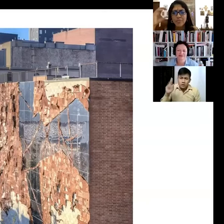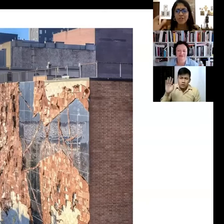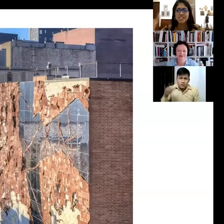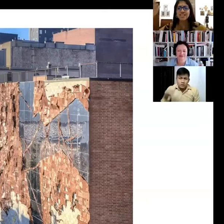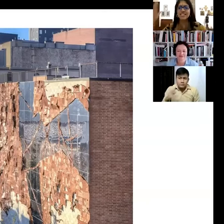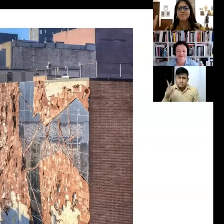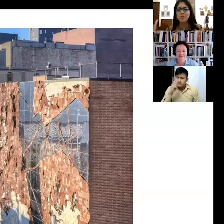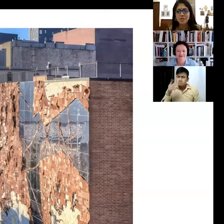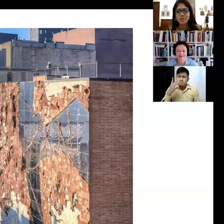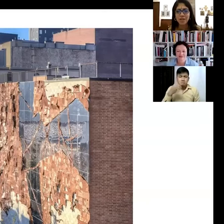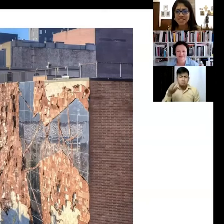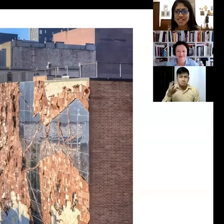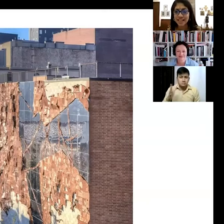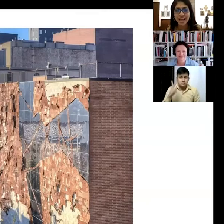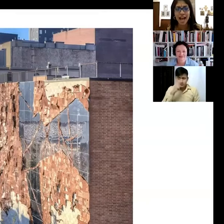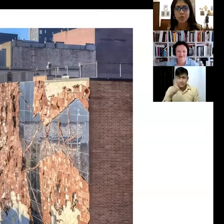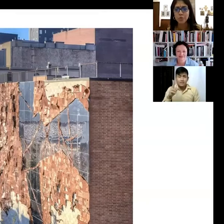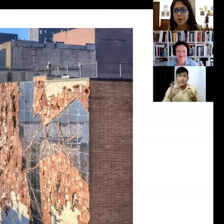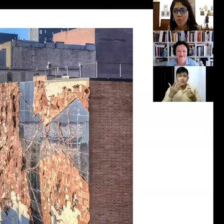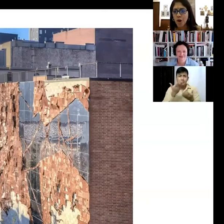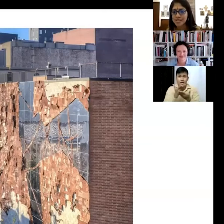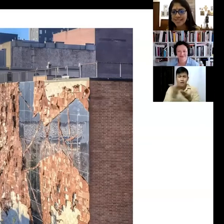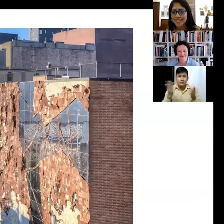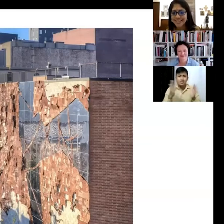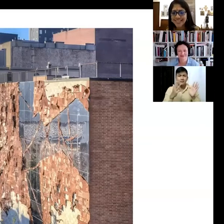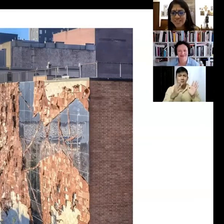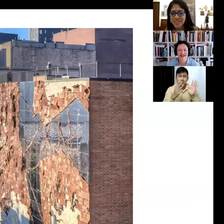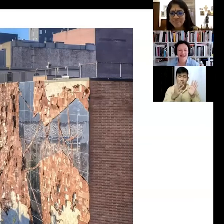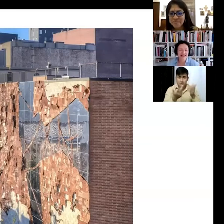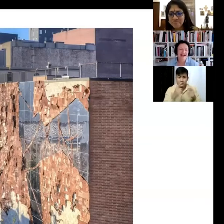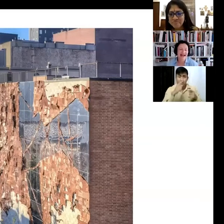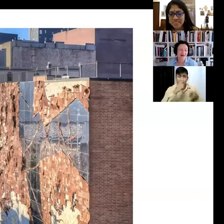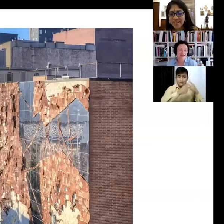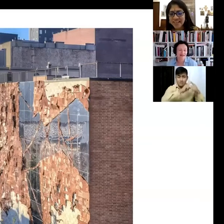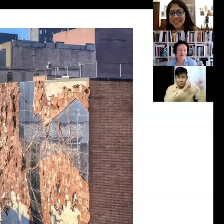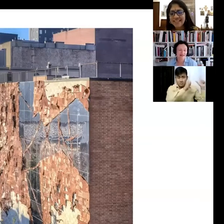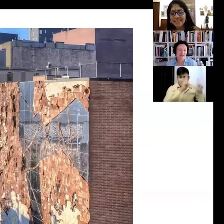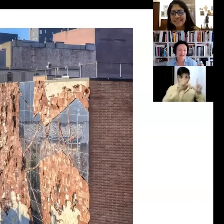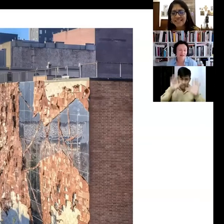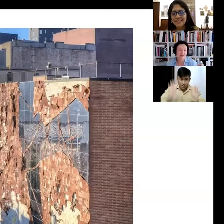because here's this museum without a ceiling and with moving walls! Yeah I mean, it was this was,